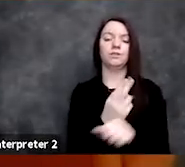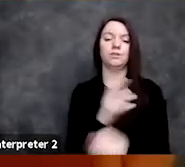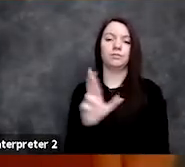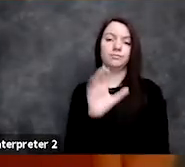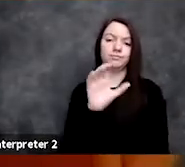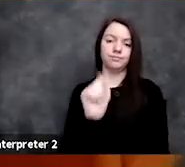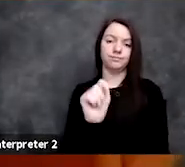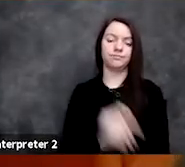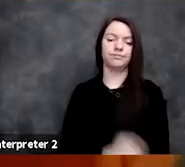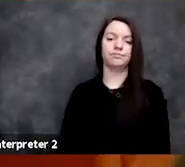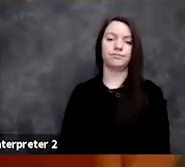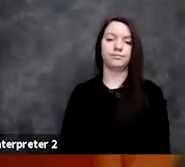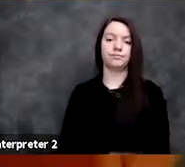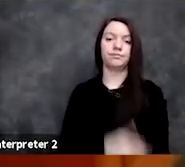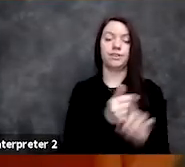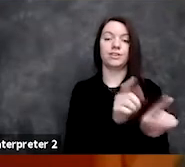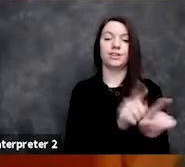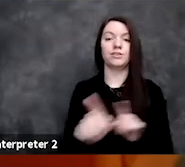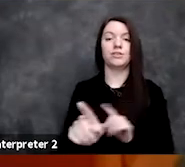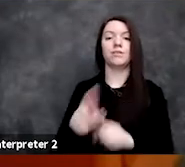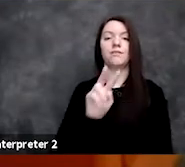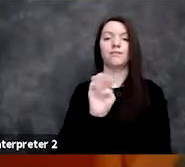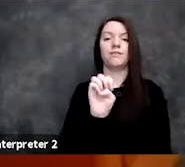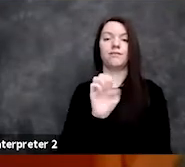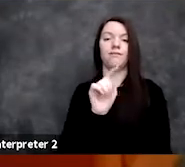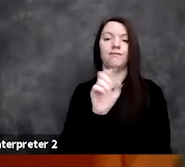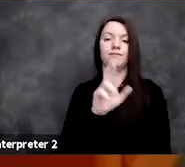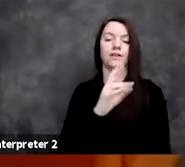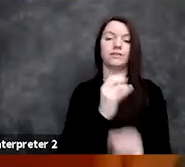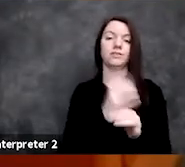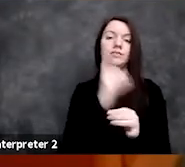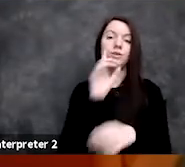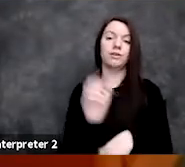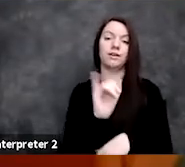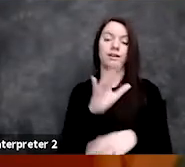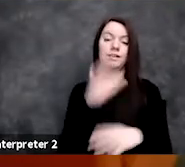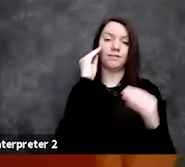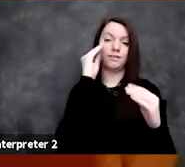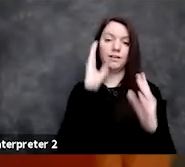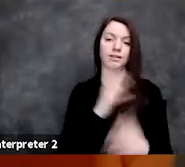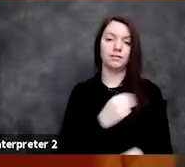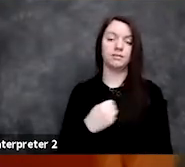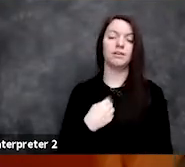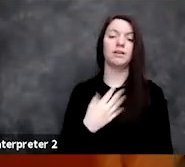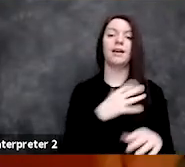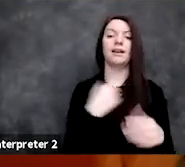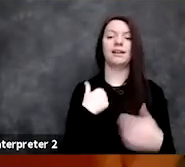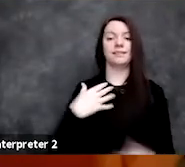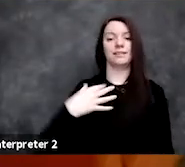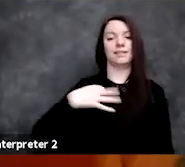She is also a Vector Institute for AI faculty member and holds a Canada CIFAR AI Chair